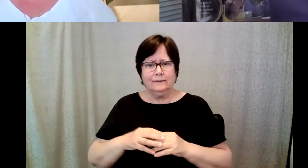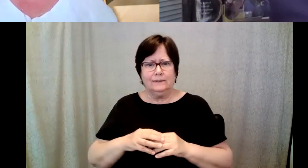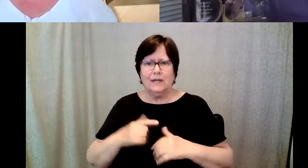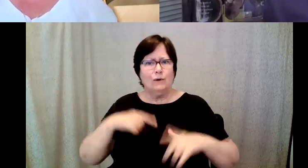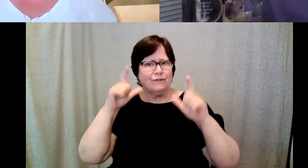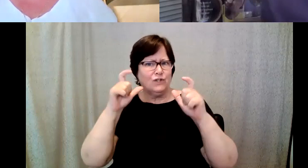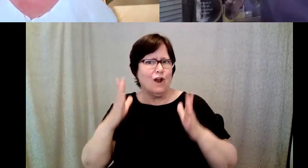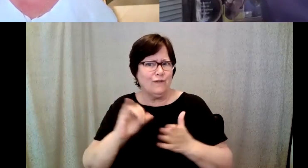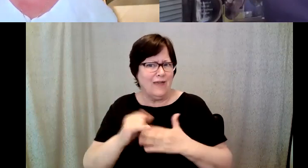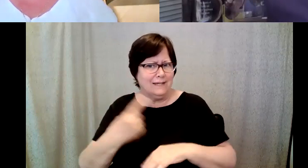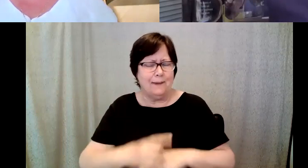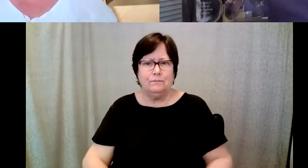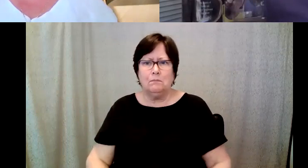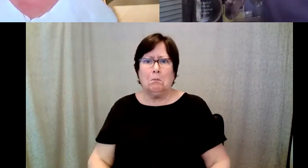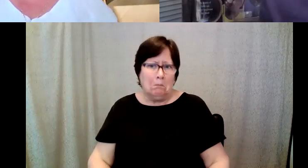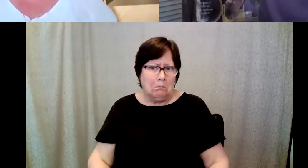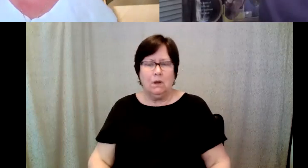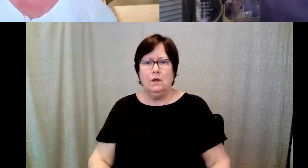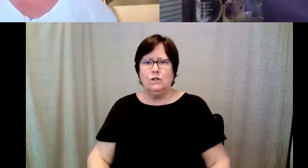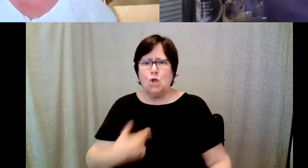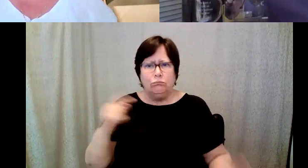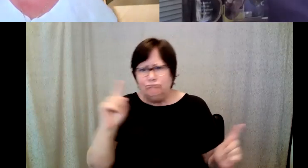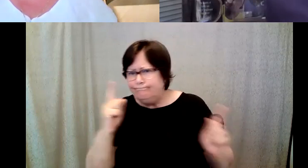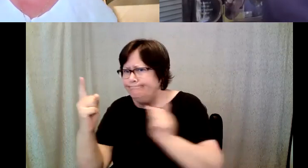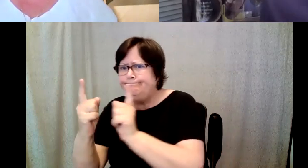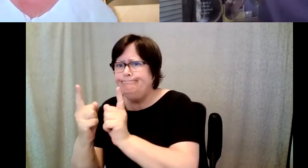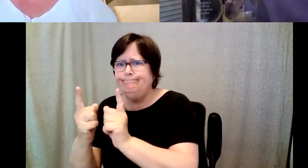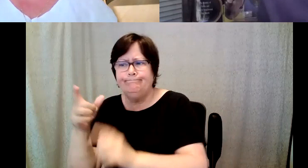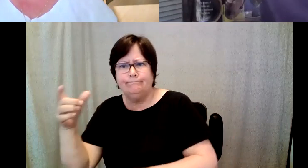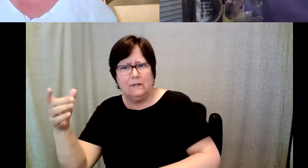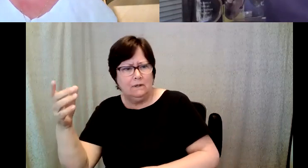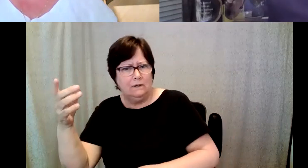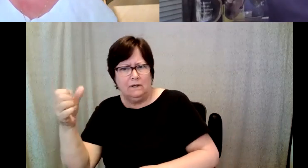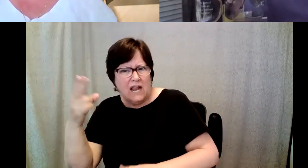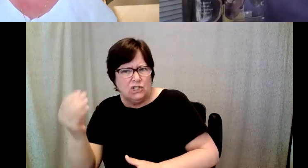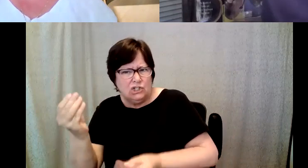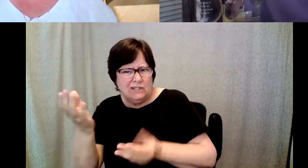that day, at any rate we stepped aside and she said to me, had I ever thought about.